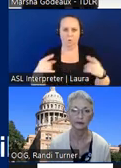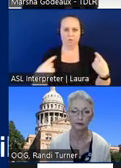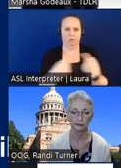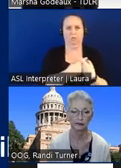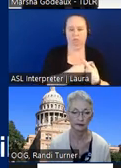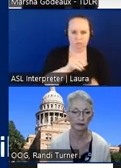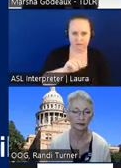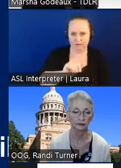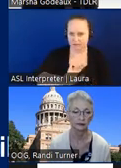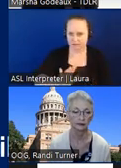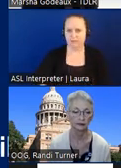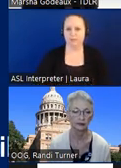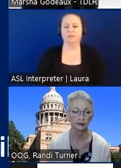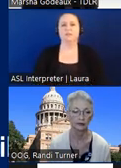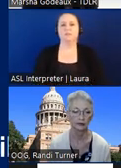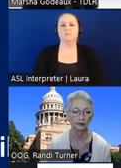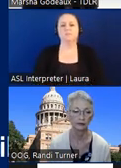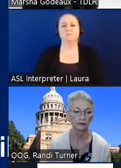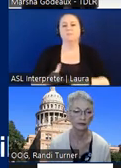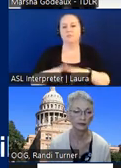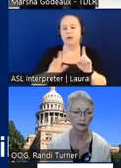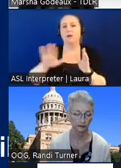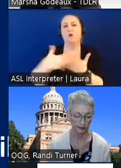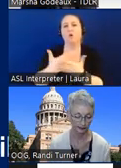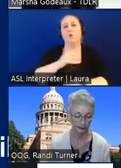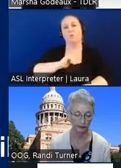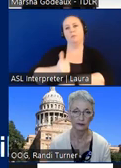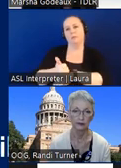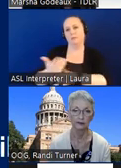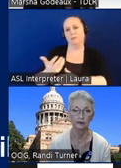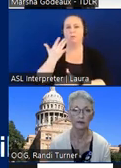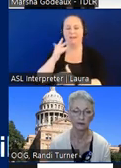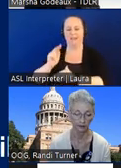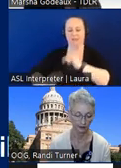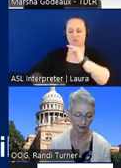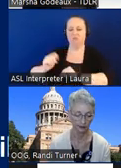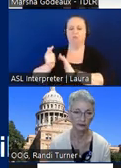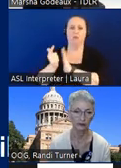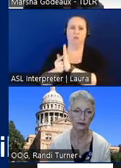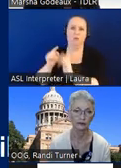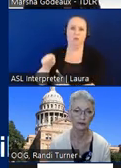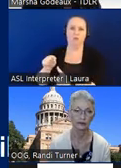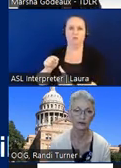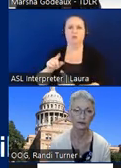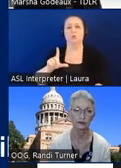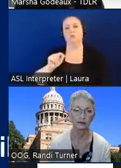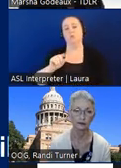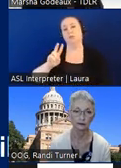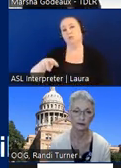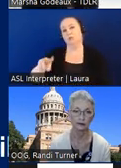um but it will all be based off of because we're construction law so every when 2022 test starts